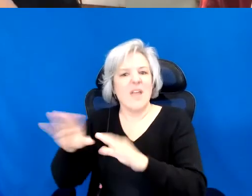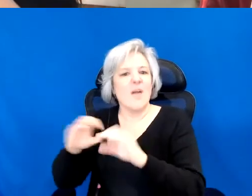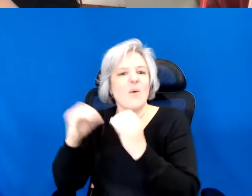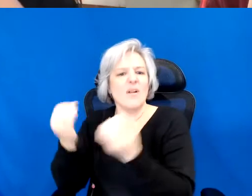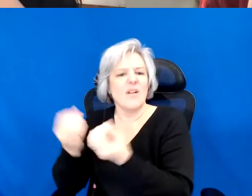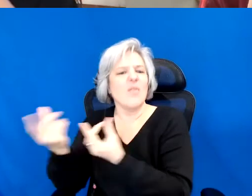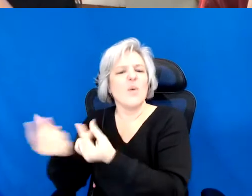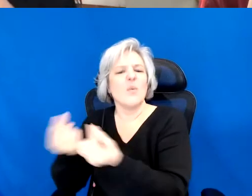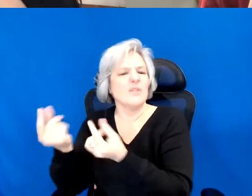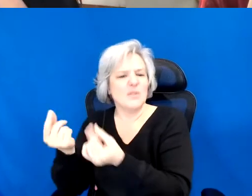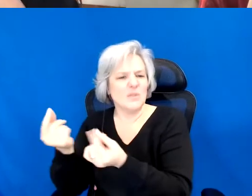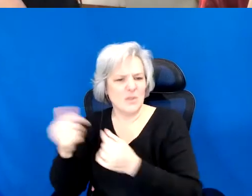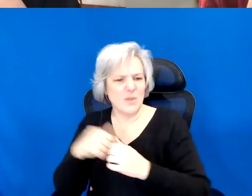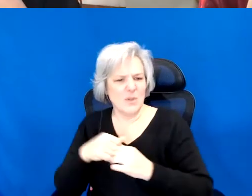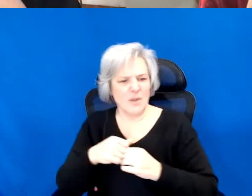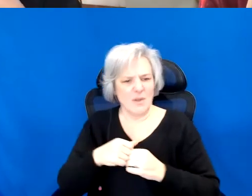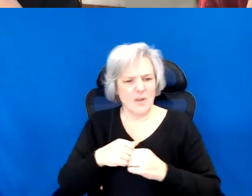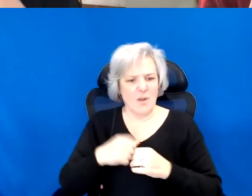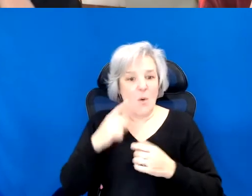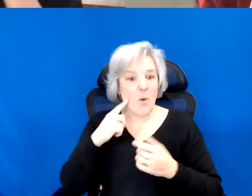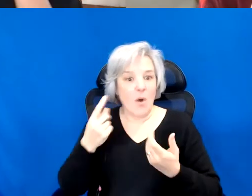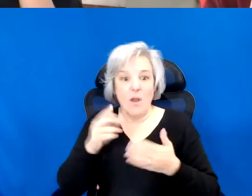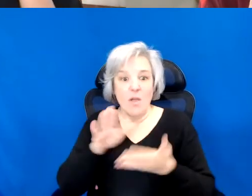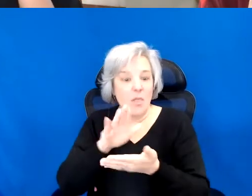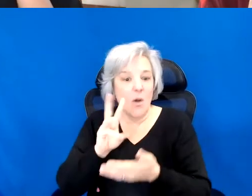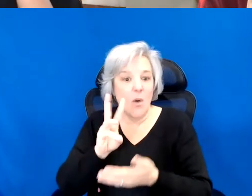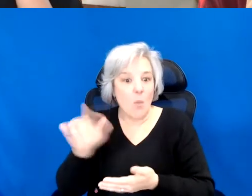Even through things like the wallpaper or the bathtub.